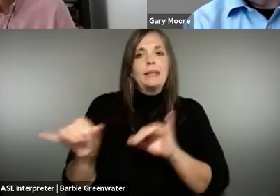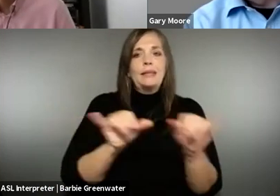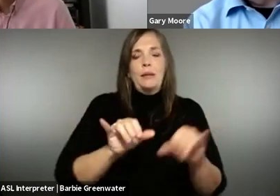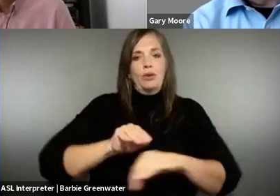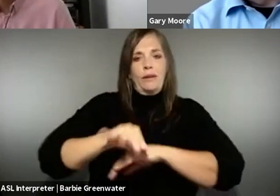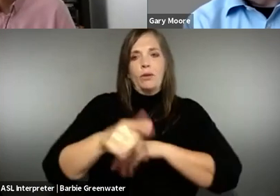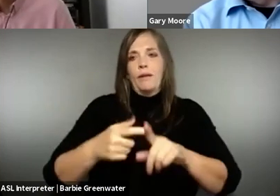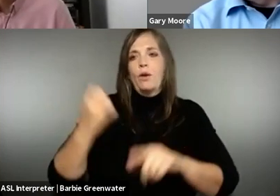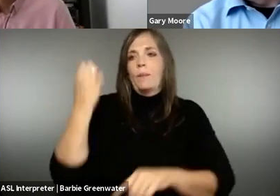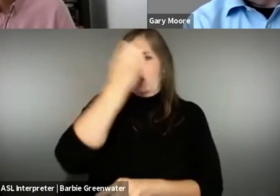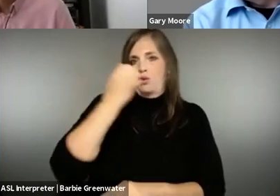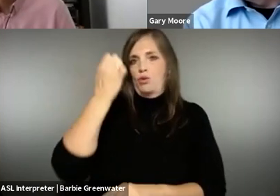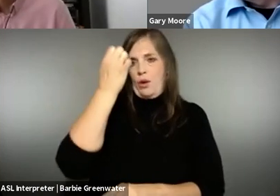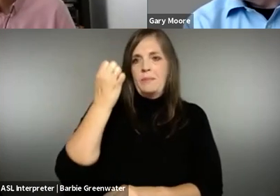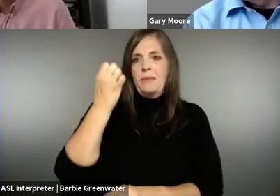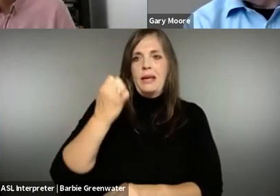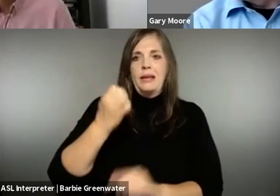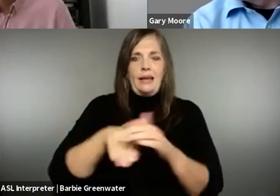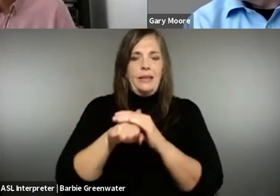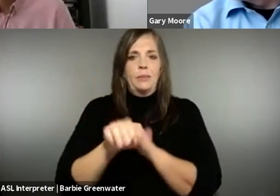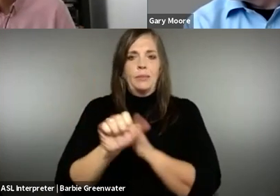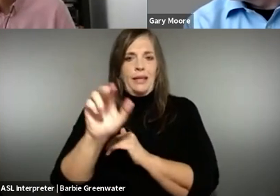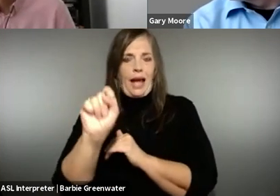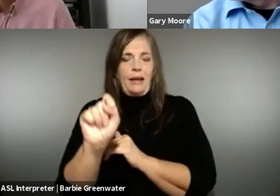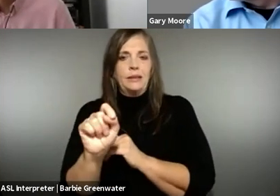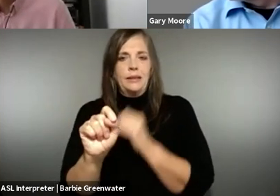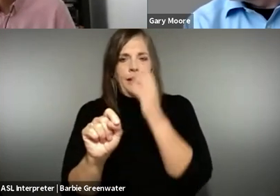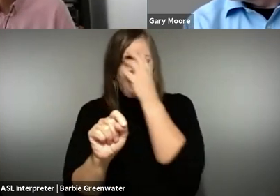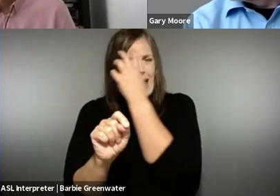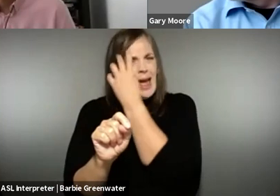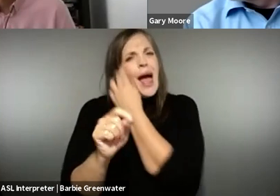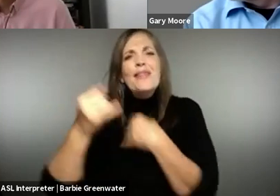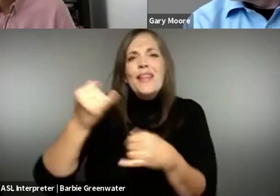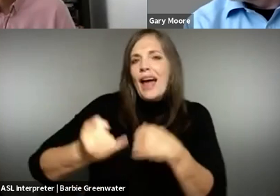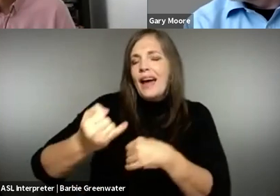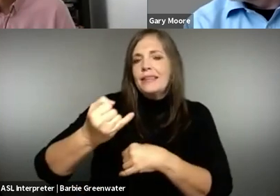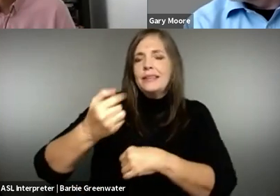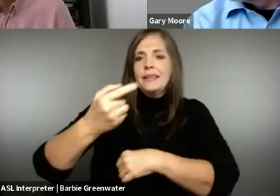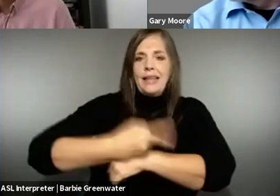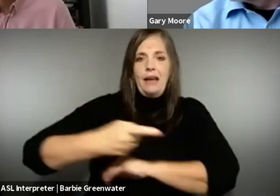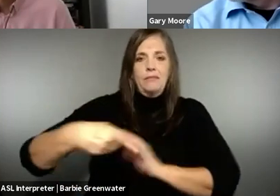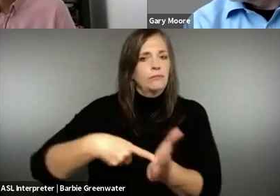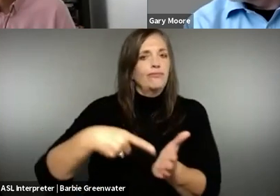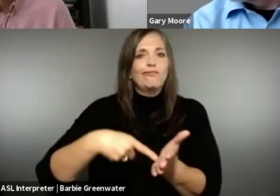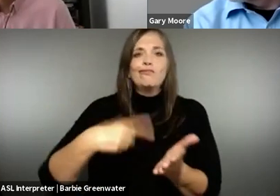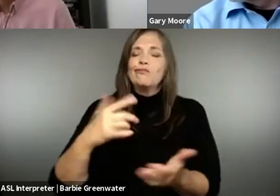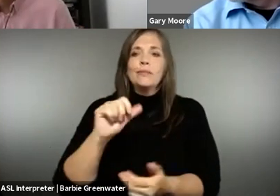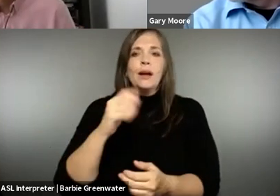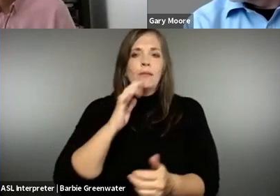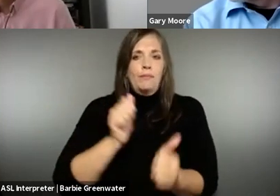the European accessibility act. The timeline for that is different to ours. I think the last implementation deadline is 2025, if memory